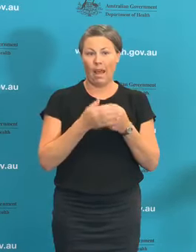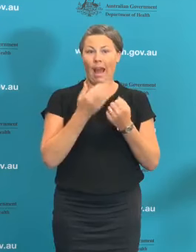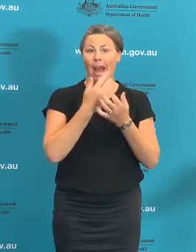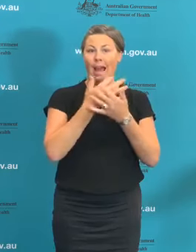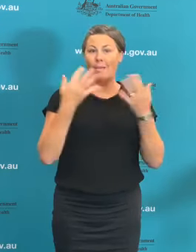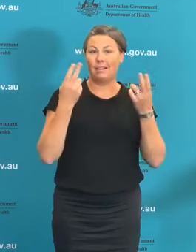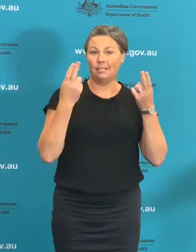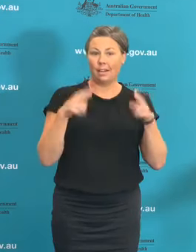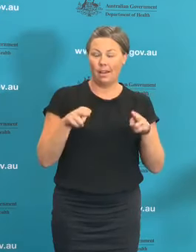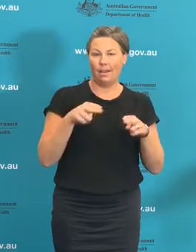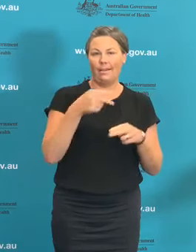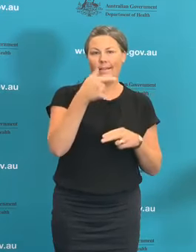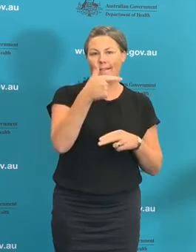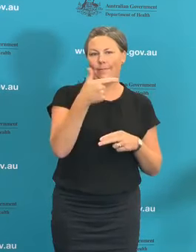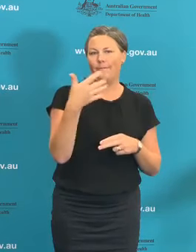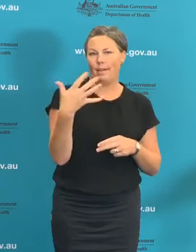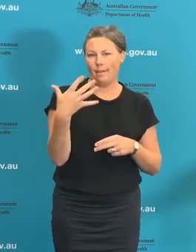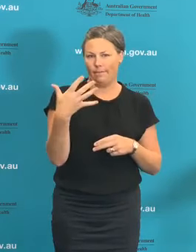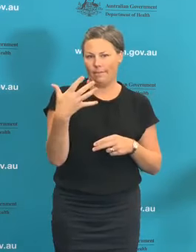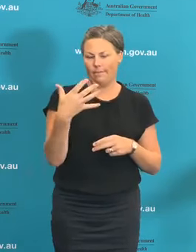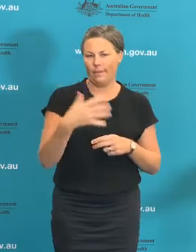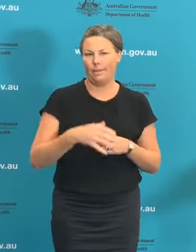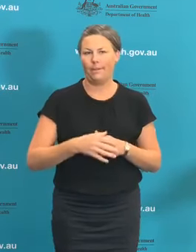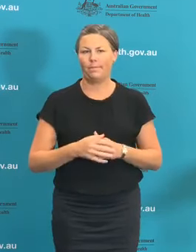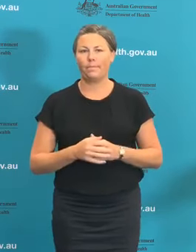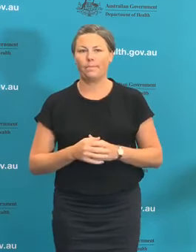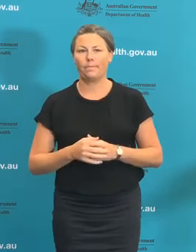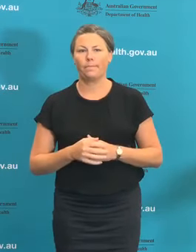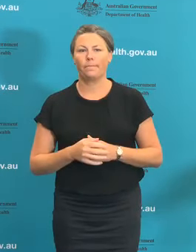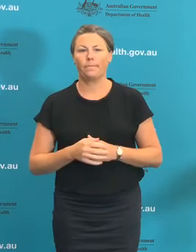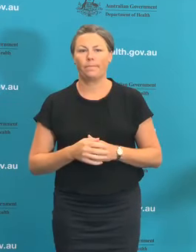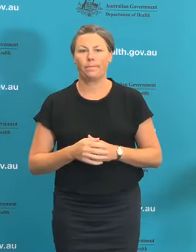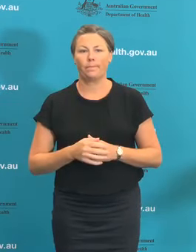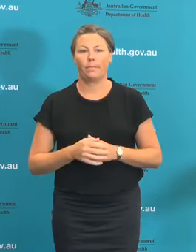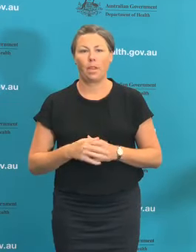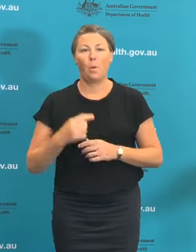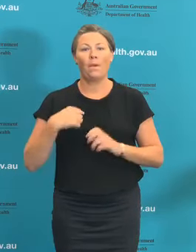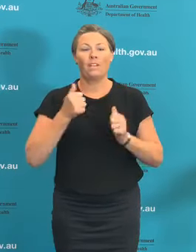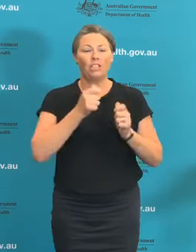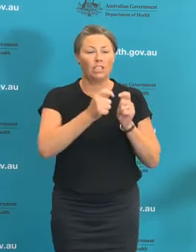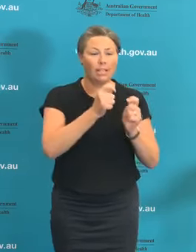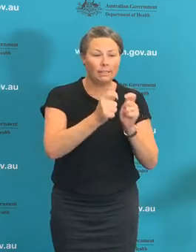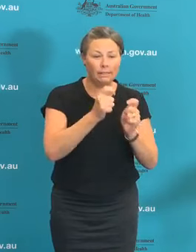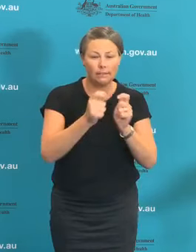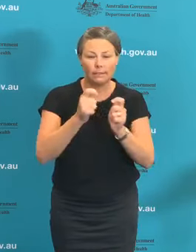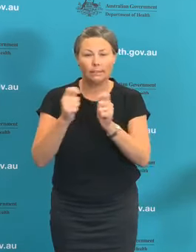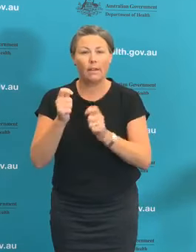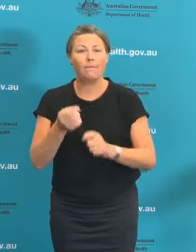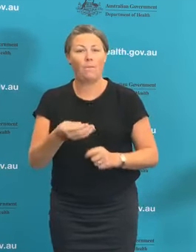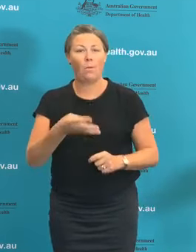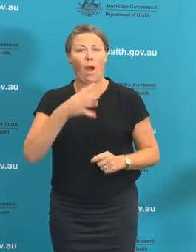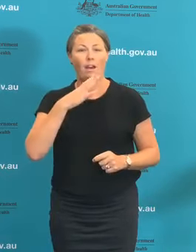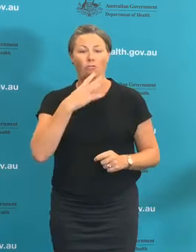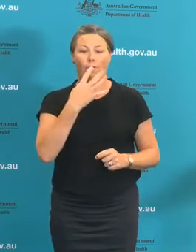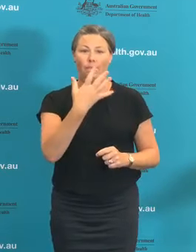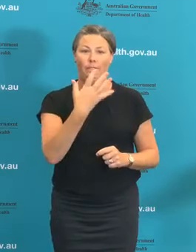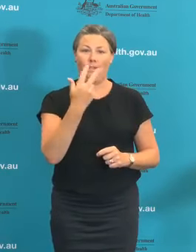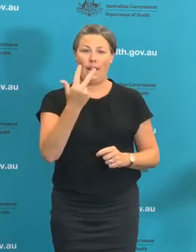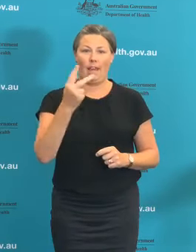coronavirus disease. We have performed 458,000 tests since the epidemic